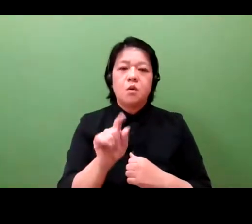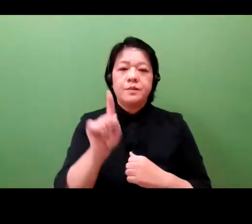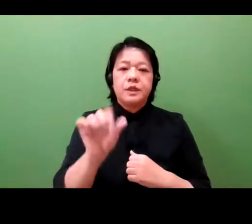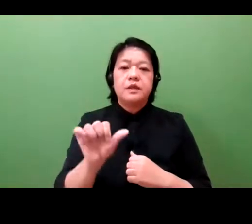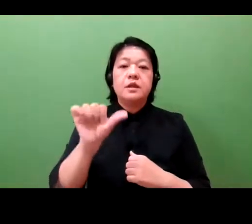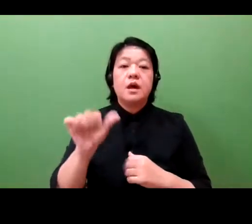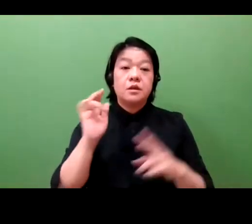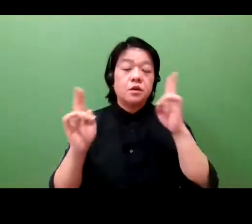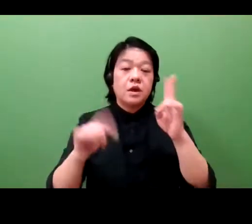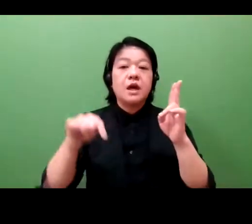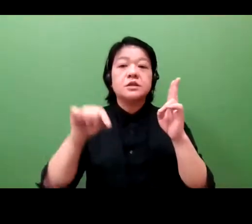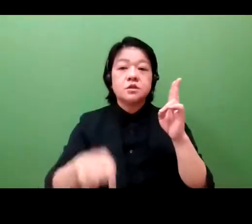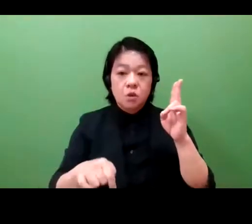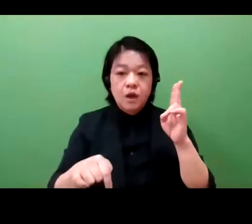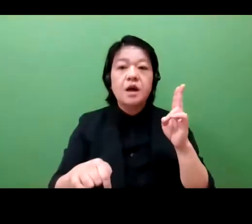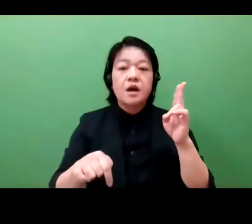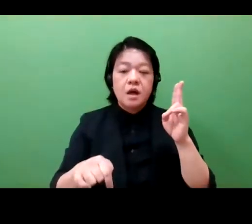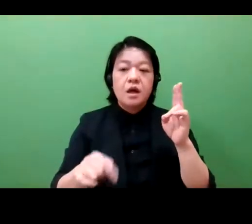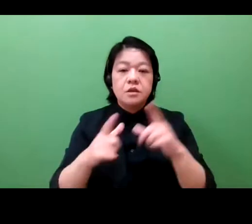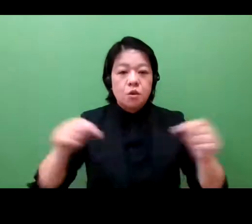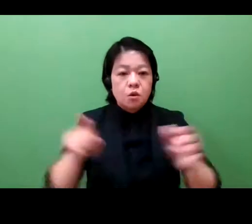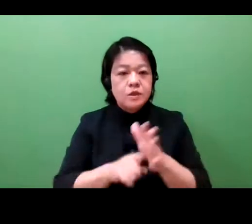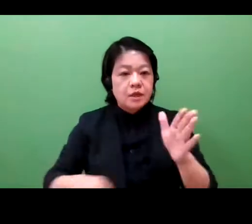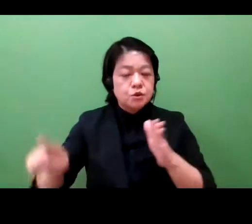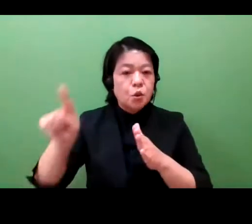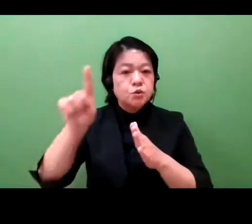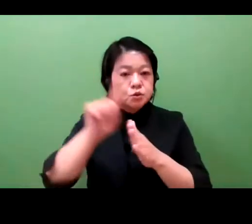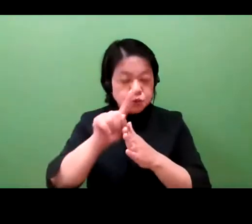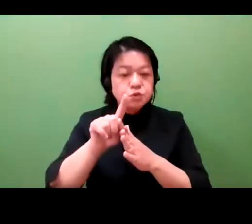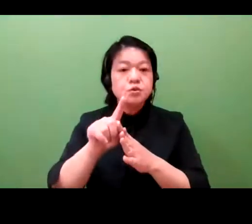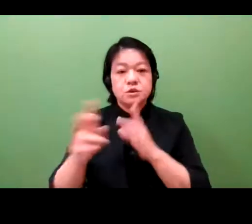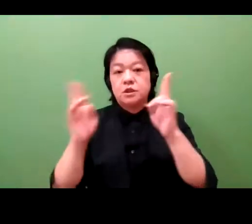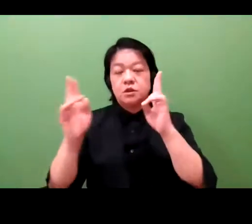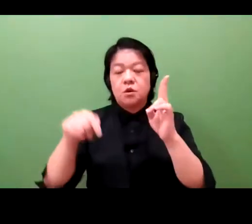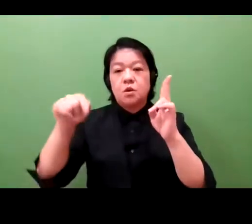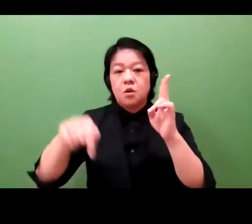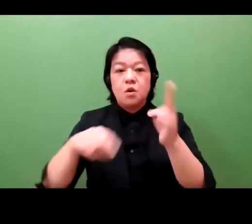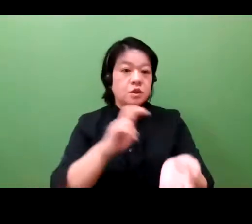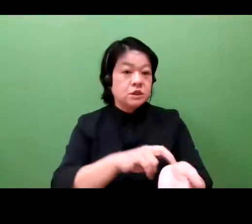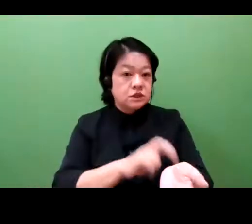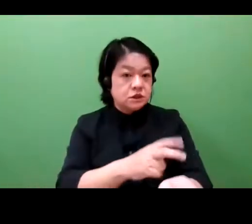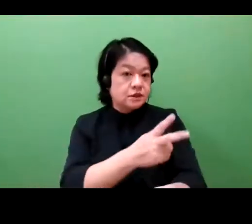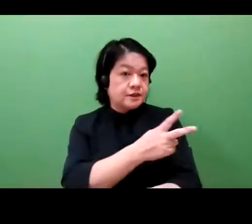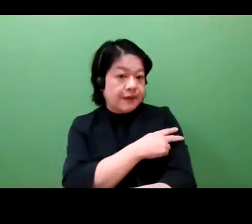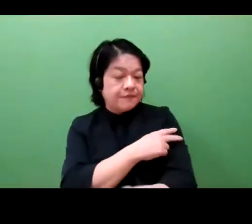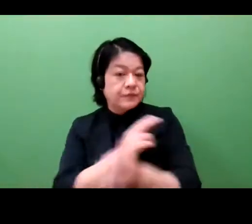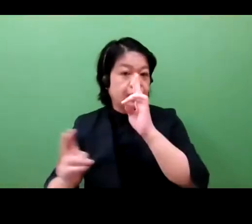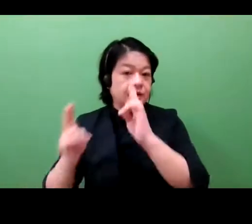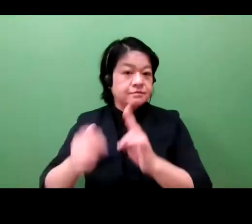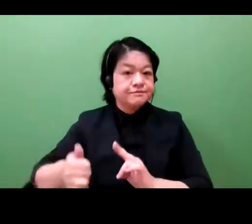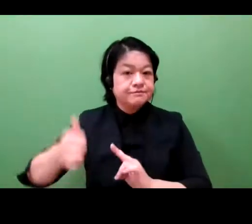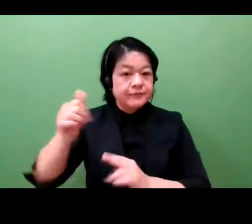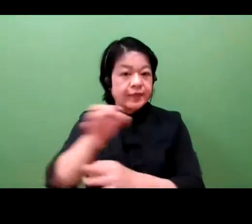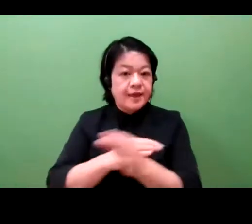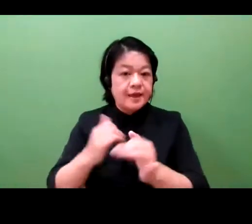Today, Dr. Iwami, who is both a doctor and an entrepreneur, will be speaking from the standpoint of a business